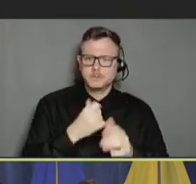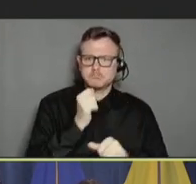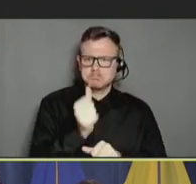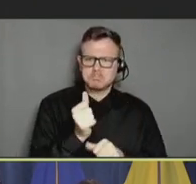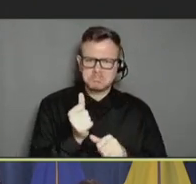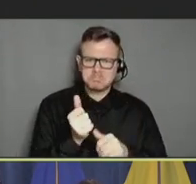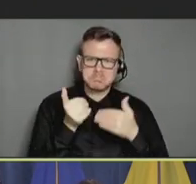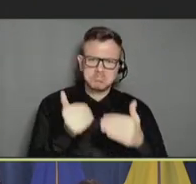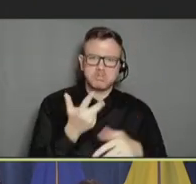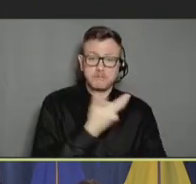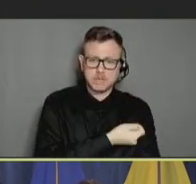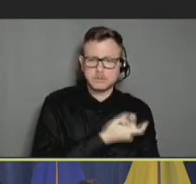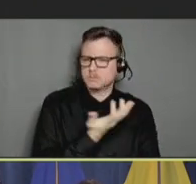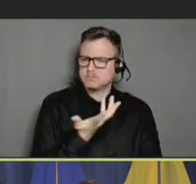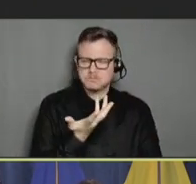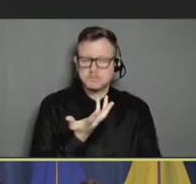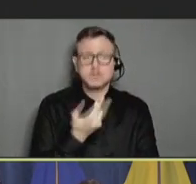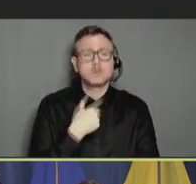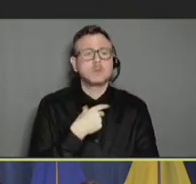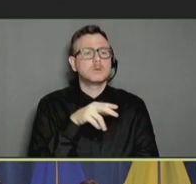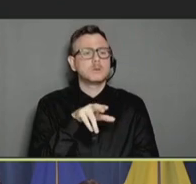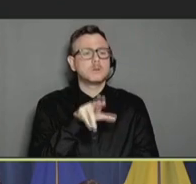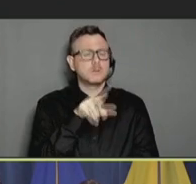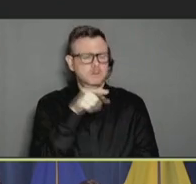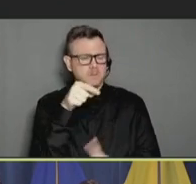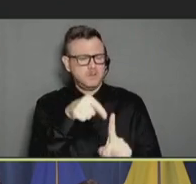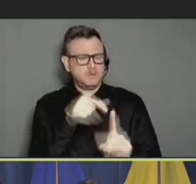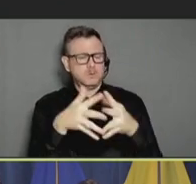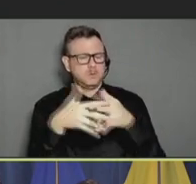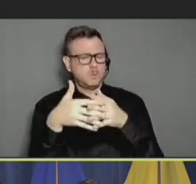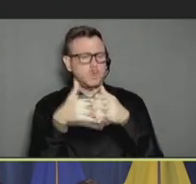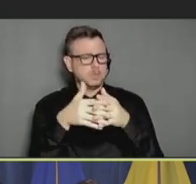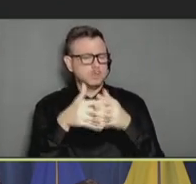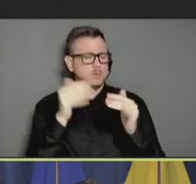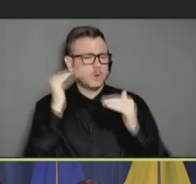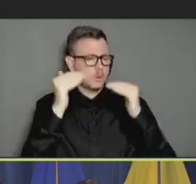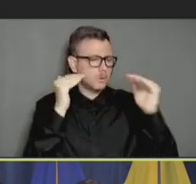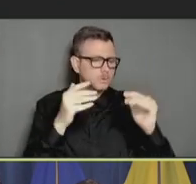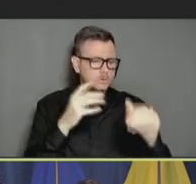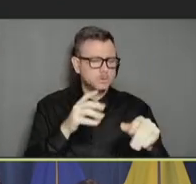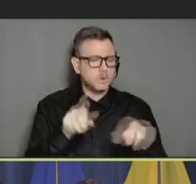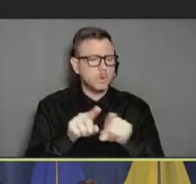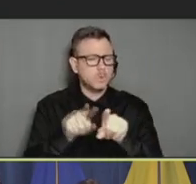And these data are U.S. adults, so including younger adults as well, who had had a primary